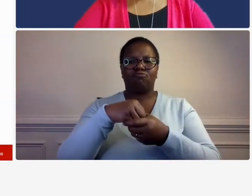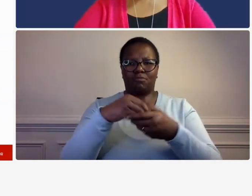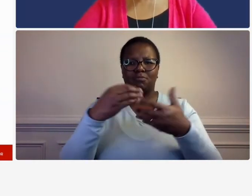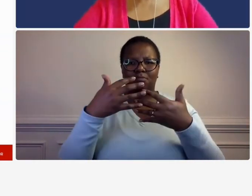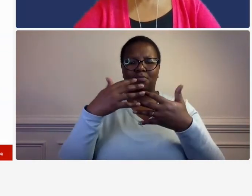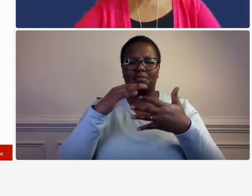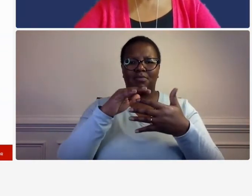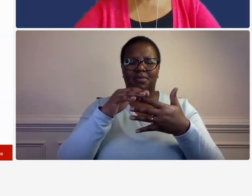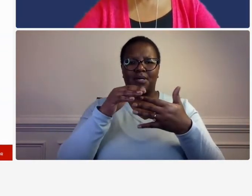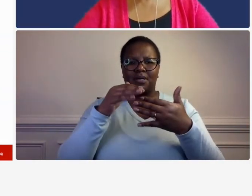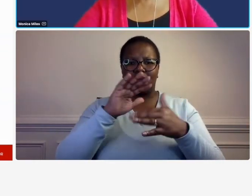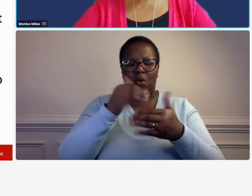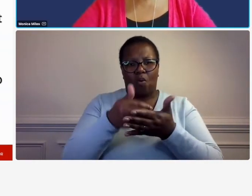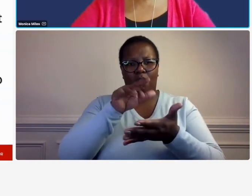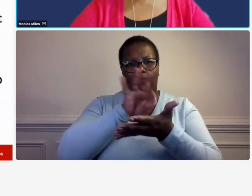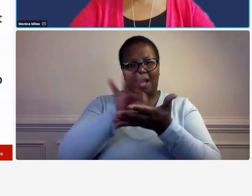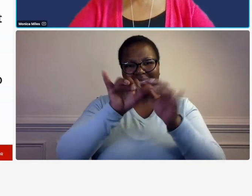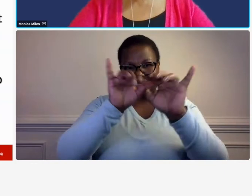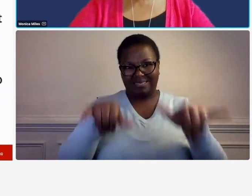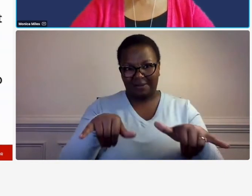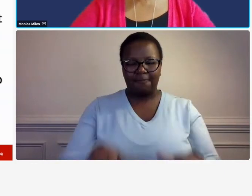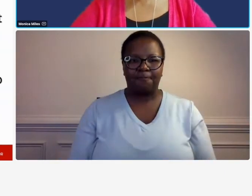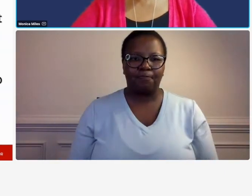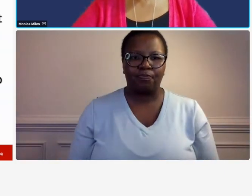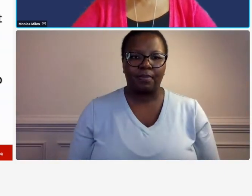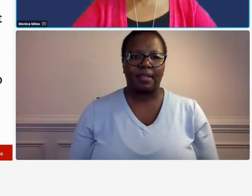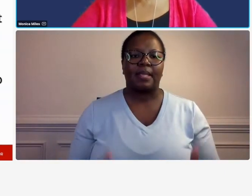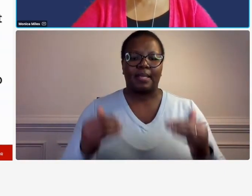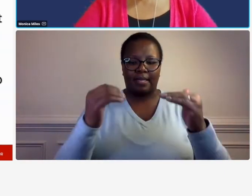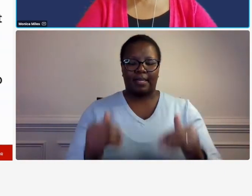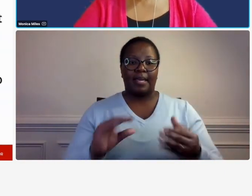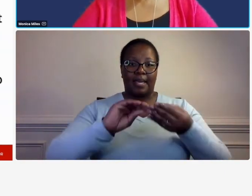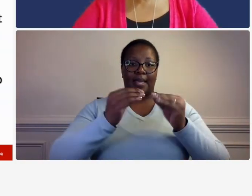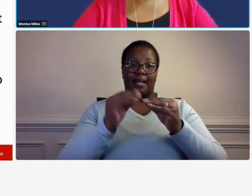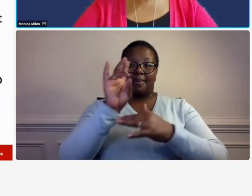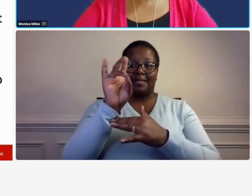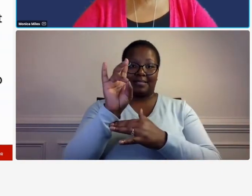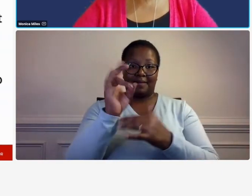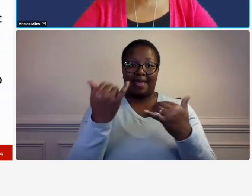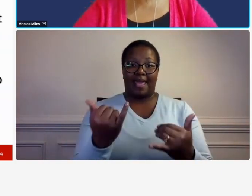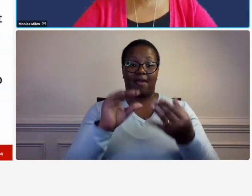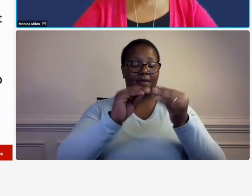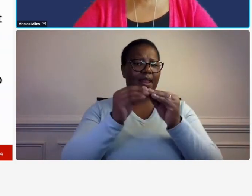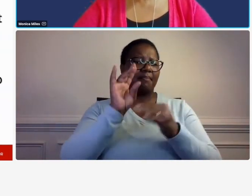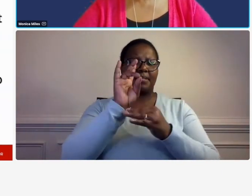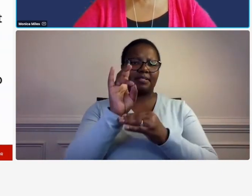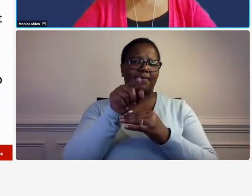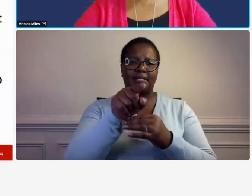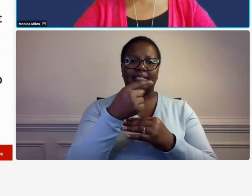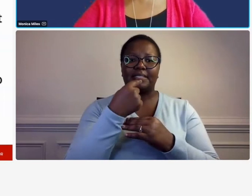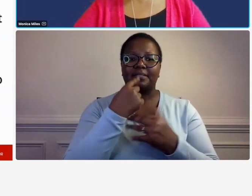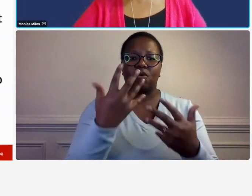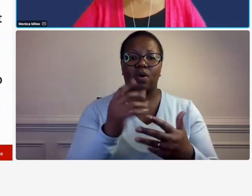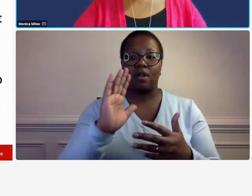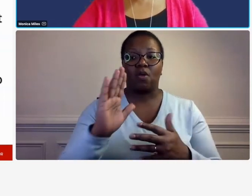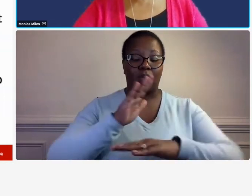so now we have element number seven so element number seven is that you must have a time keeping